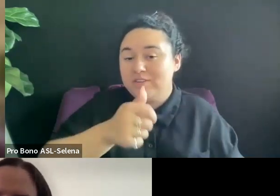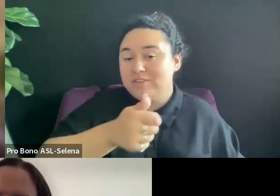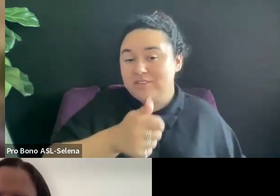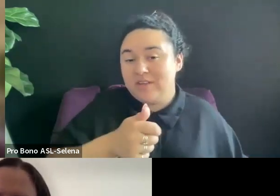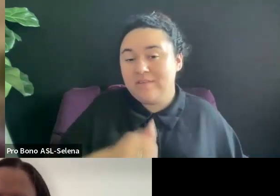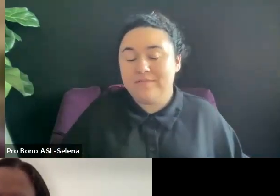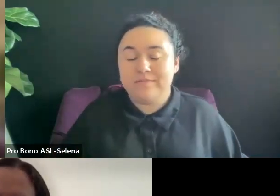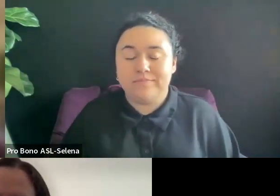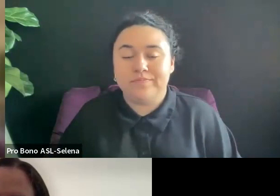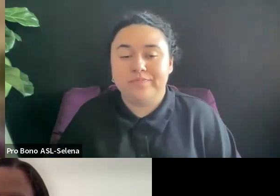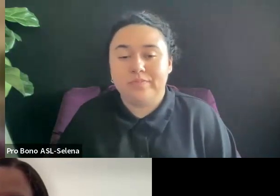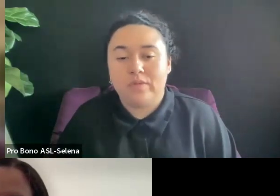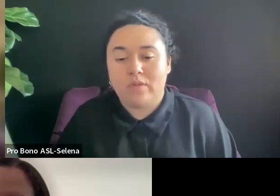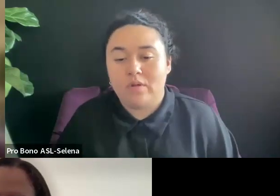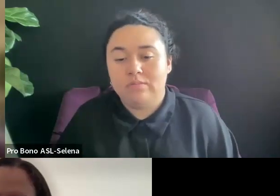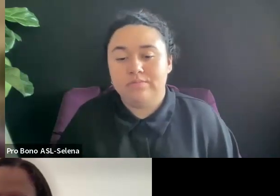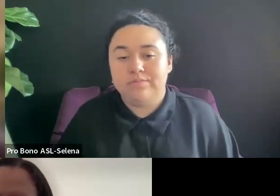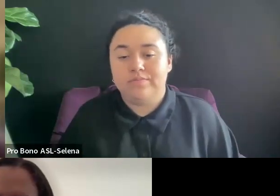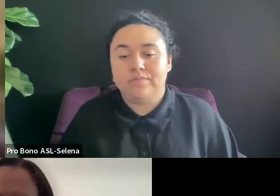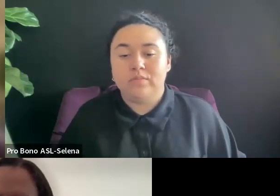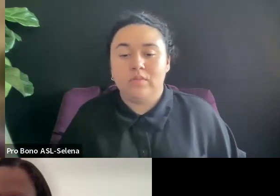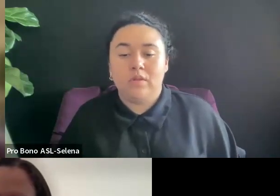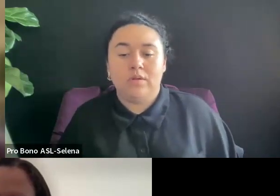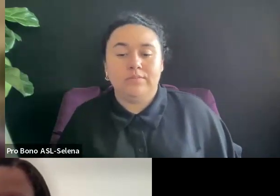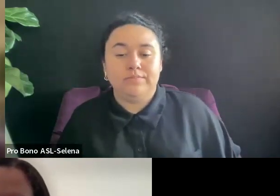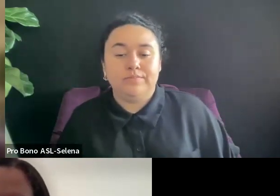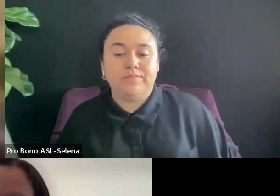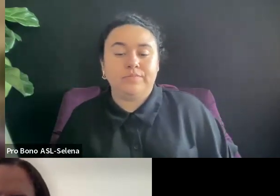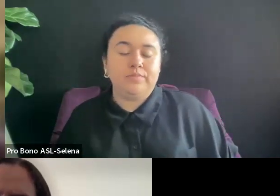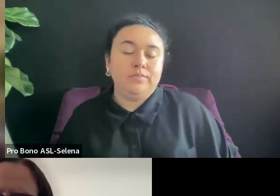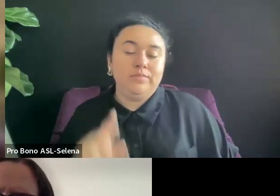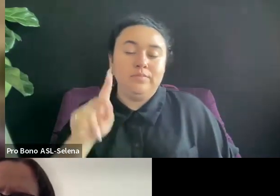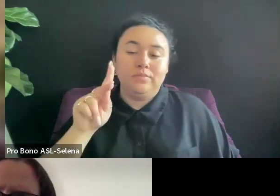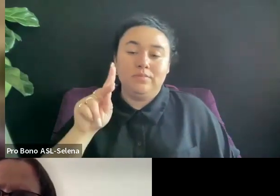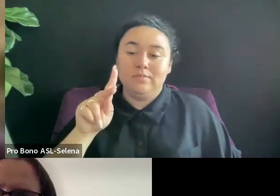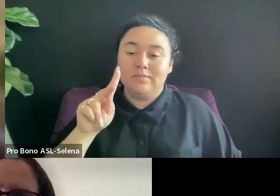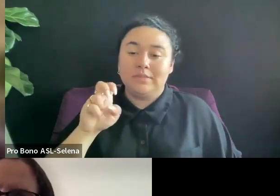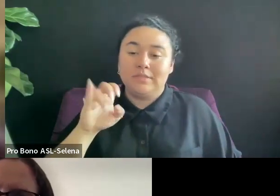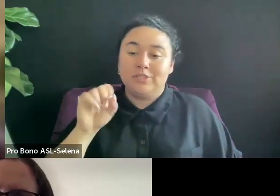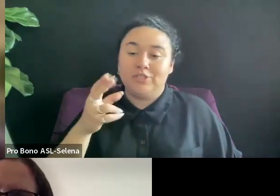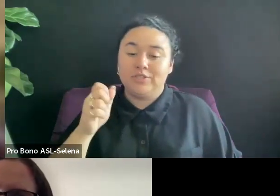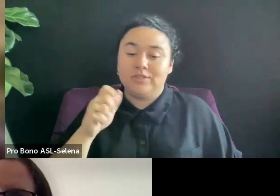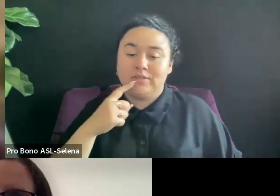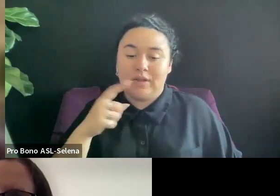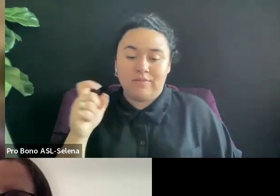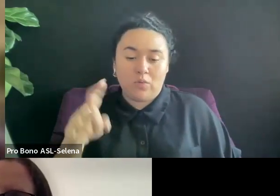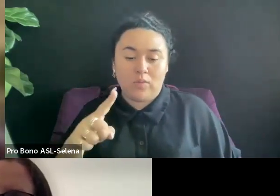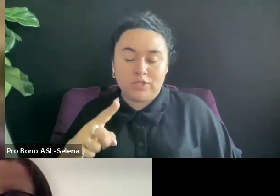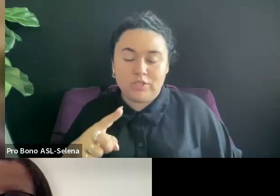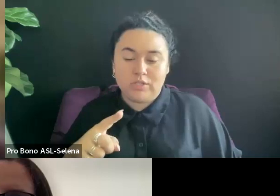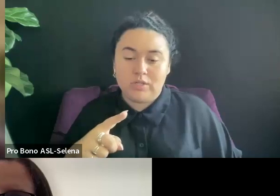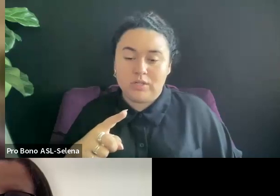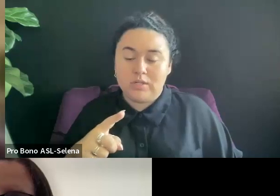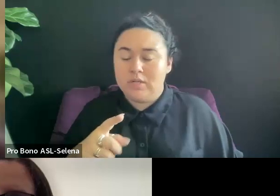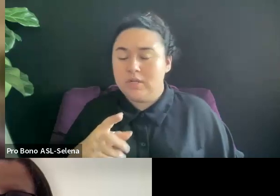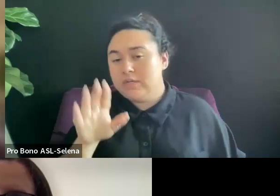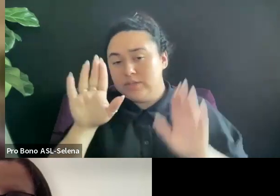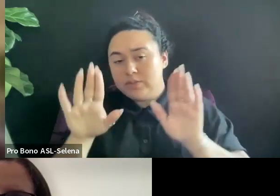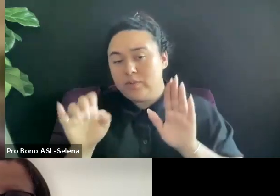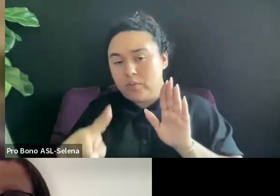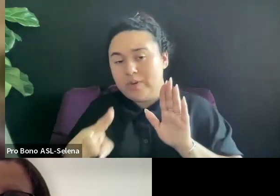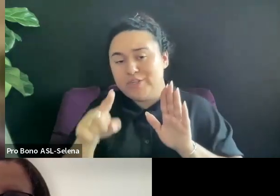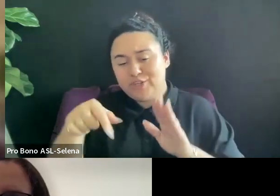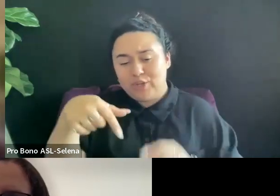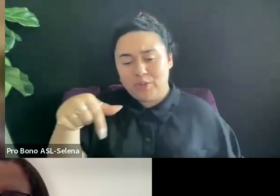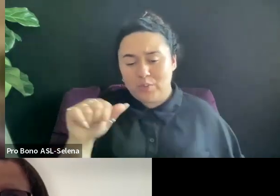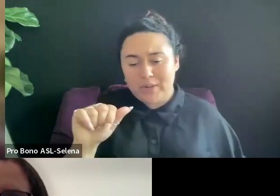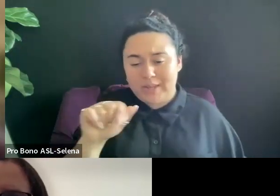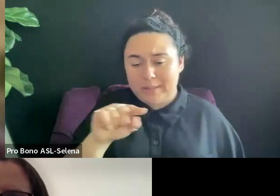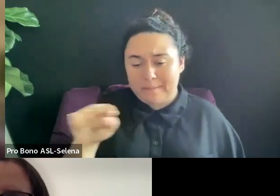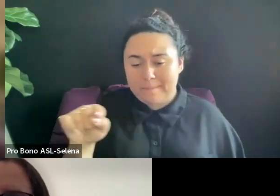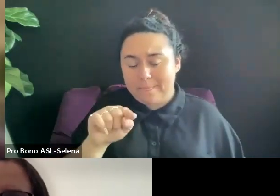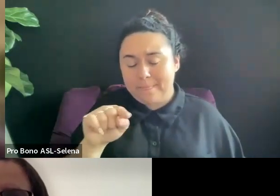WE HAVE AWE QUESTION AND I THINK THIS IS A REALLY GREAT QUESTION IN THE Q AND A ABOUT YOU